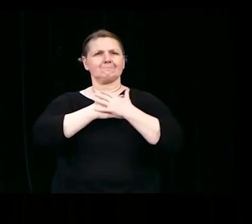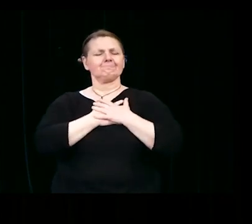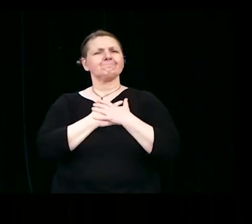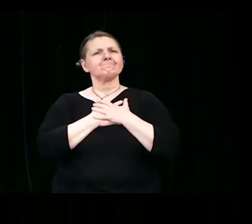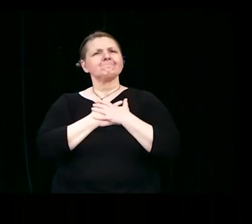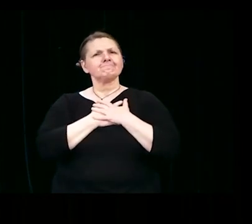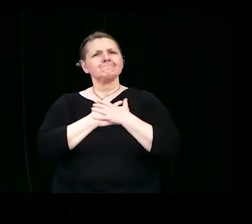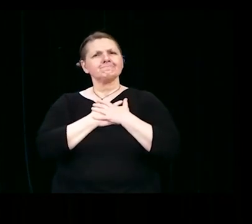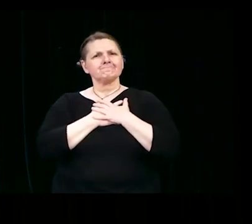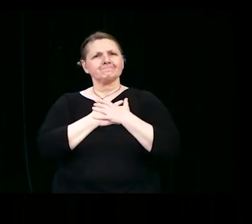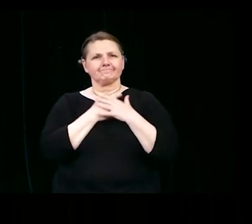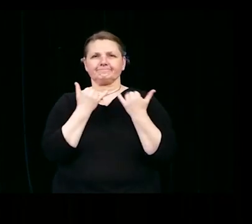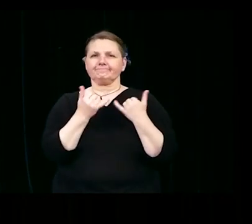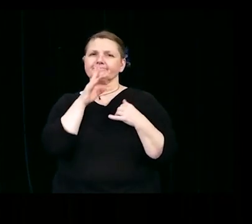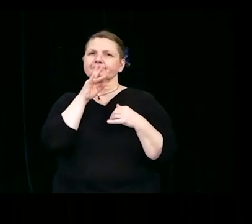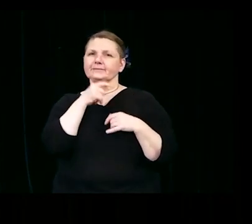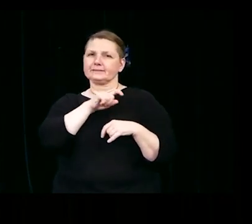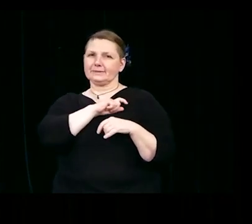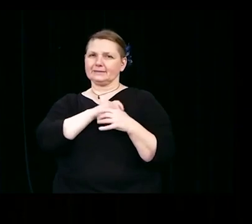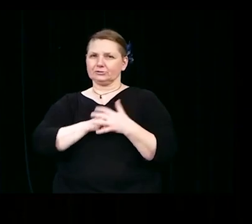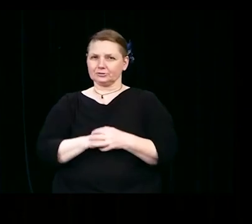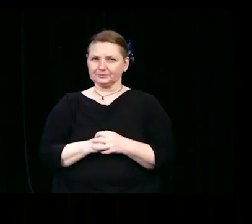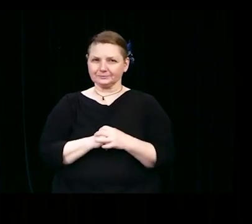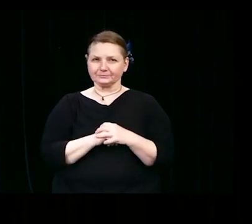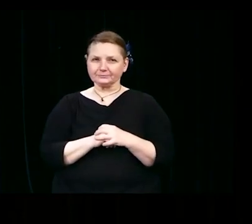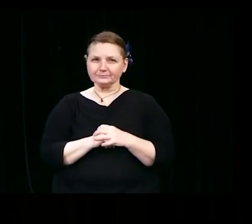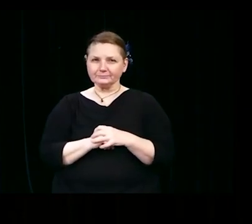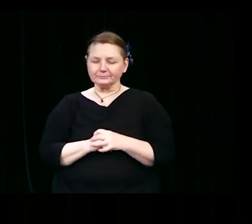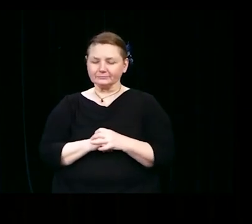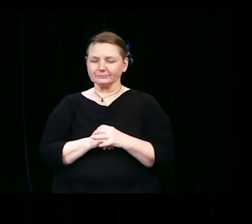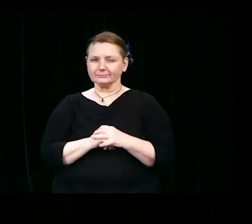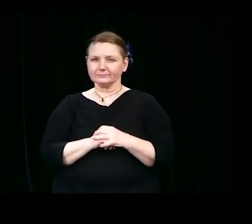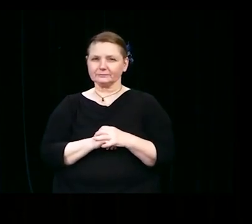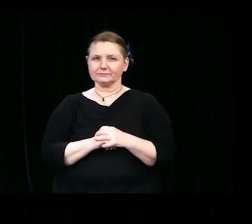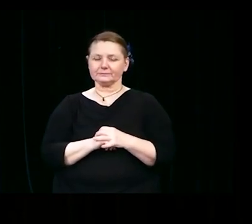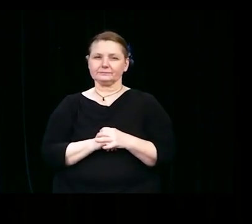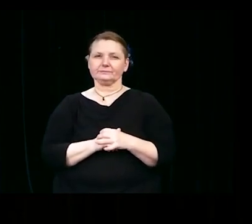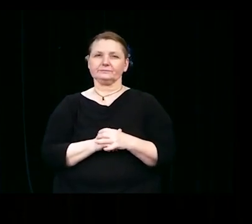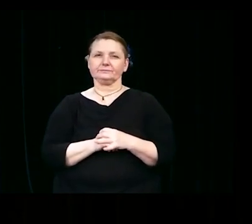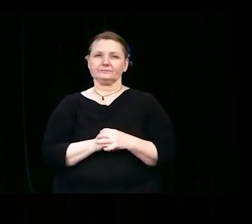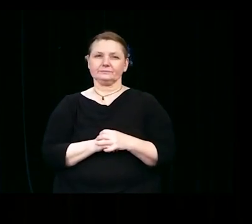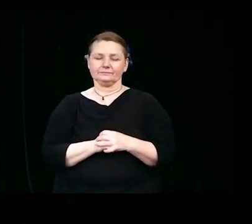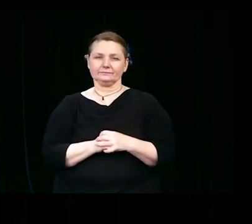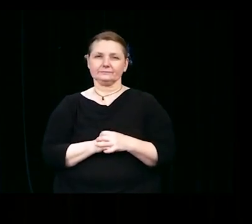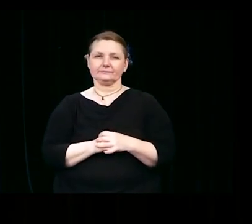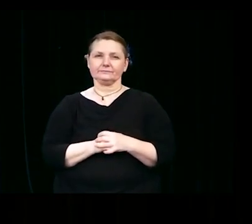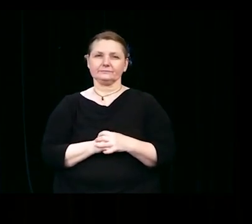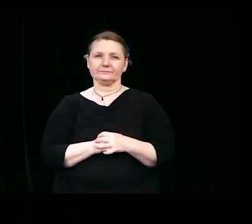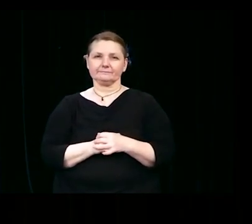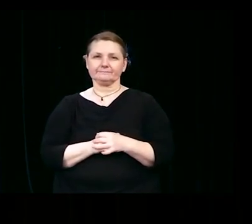hay cosas buenas a las que podemos dedicar nuestros esfuerzos